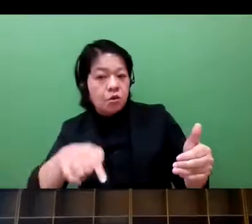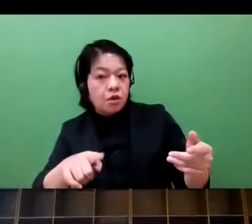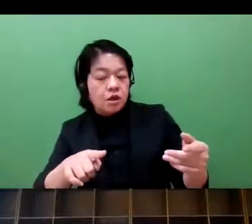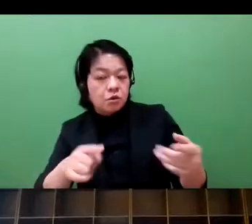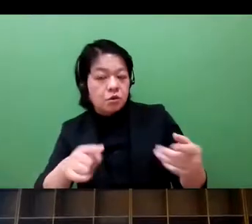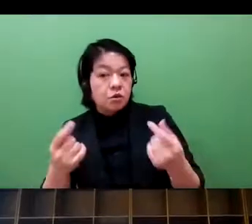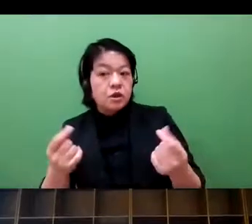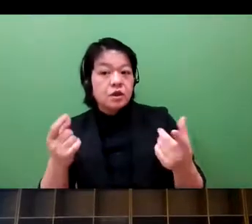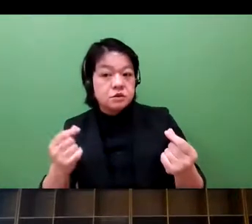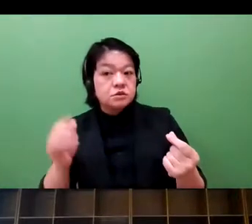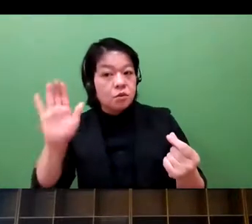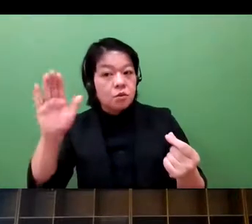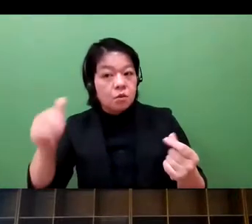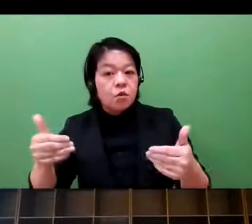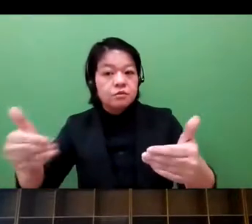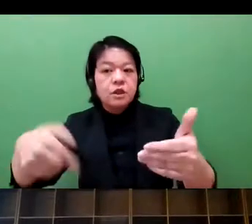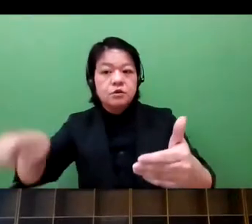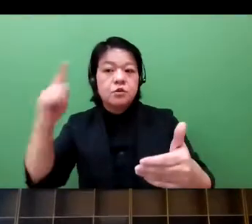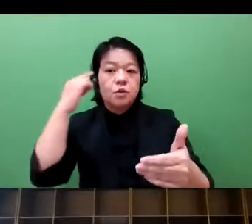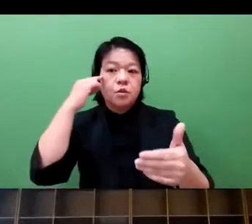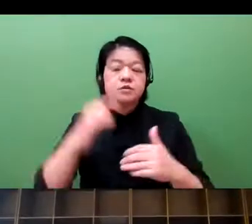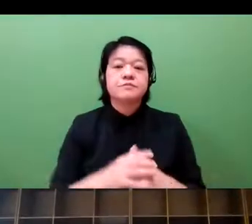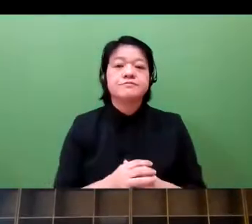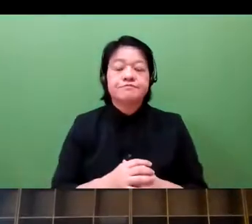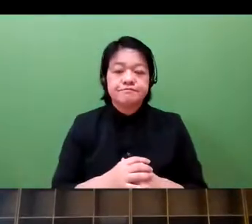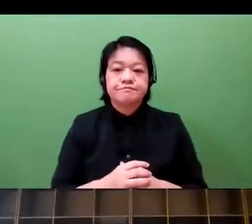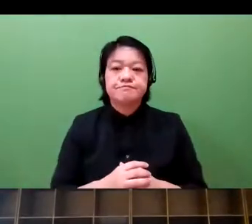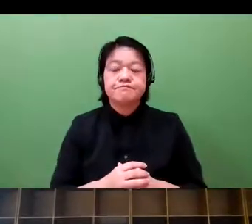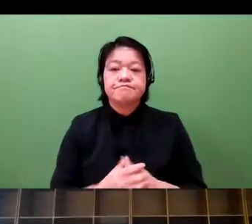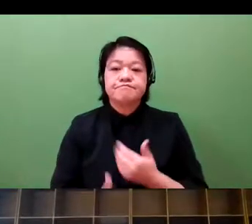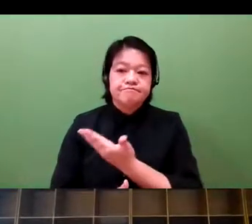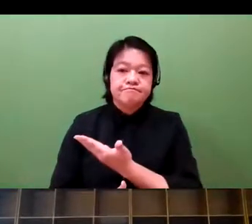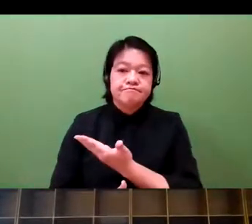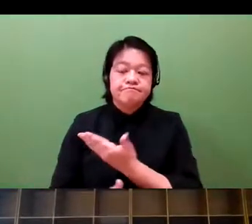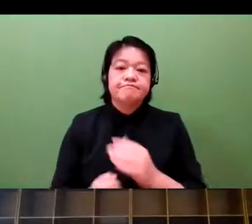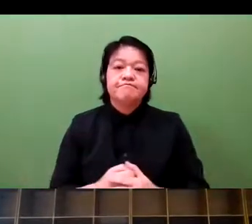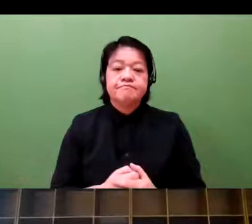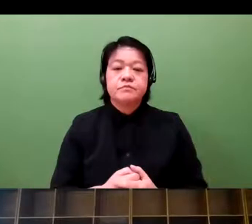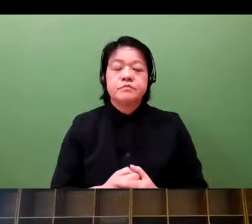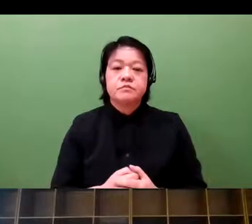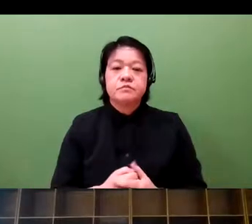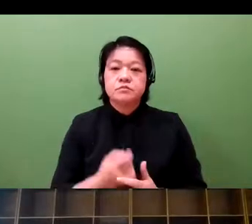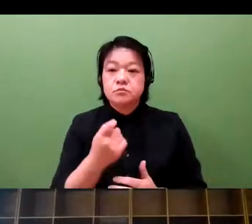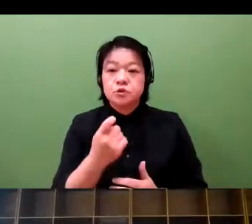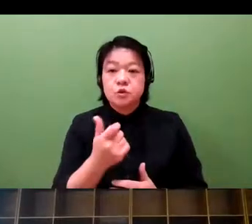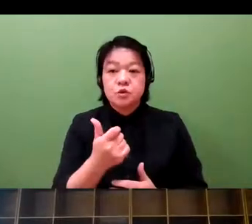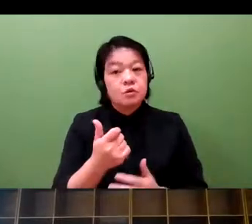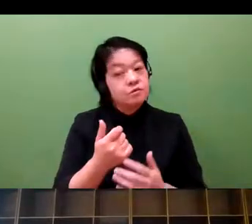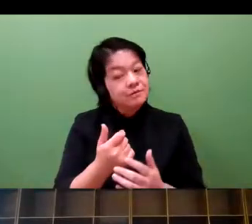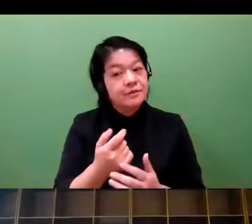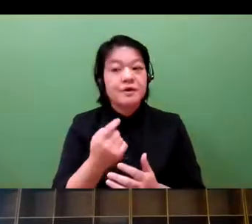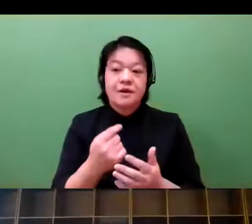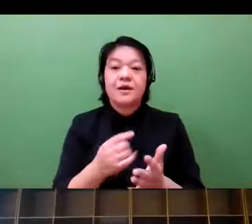I think this trend is going to be accelerated not just in Japan but in the United States as well.